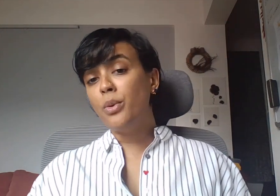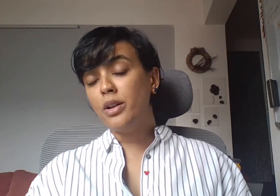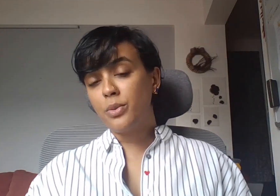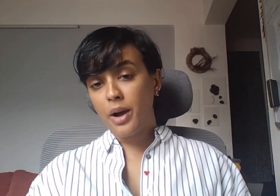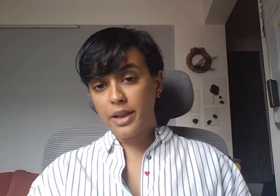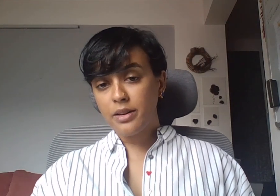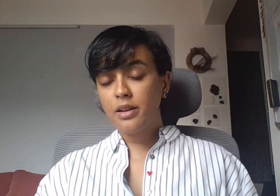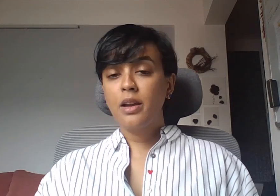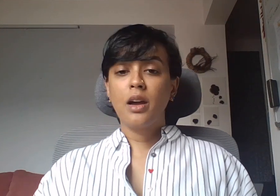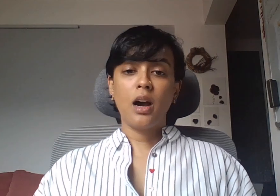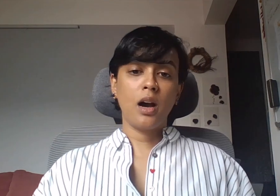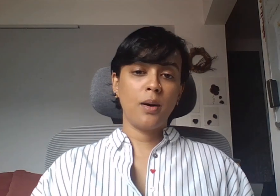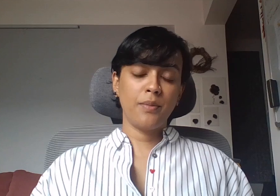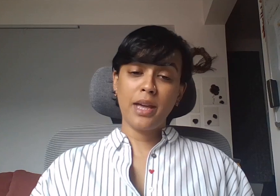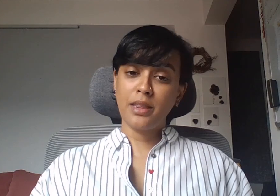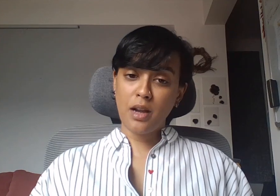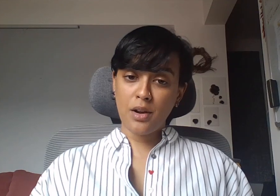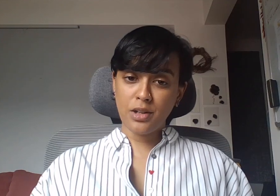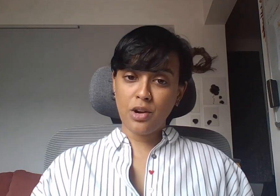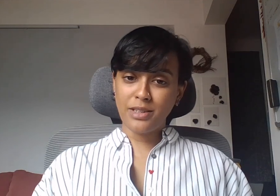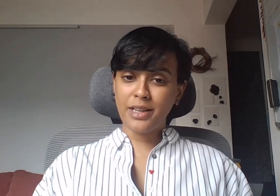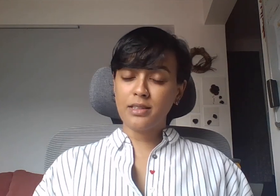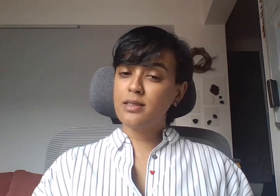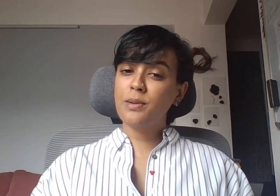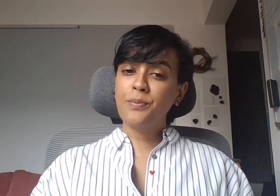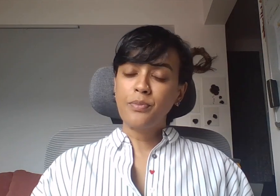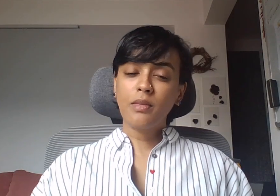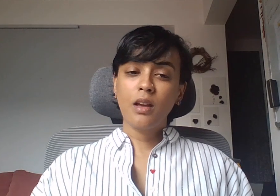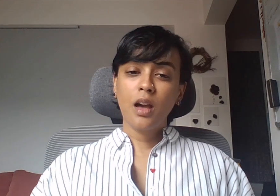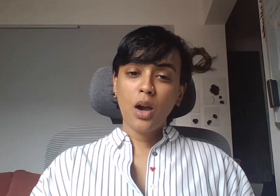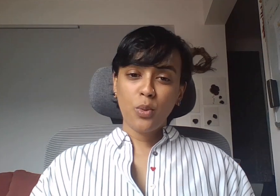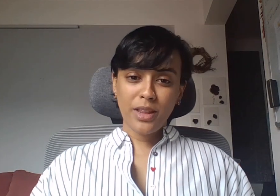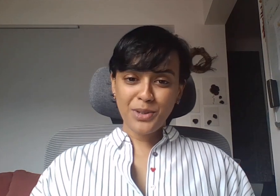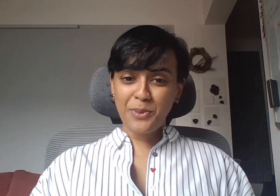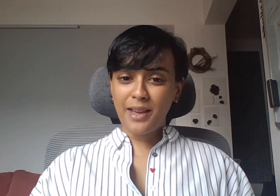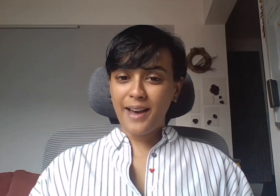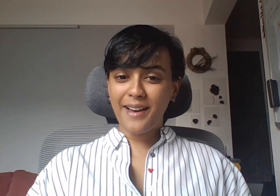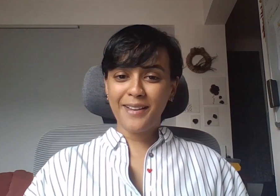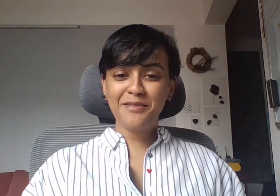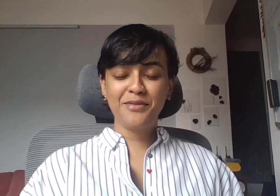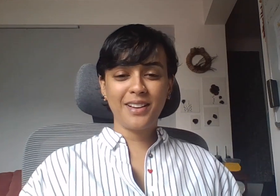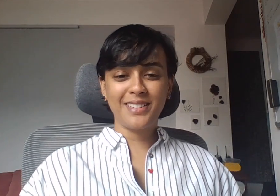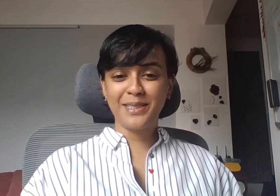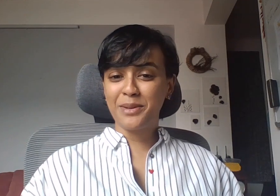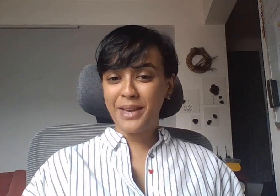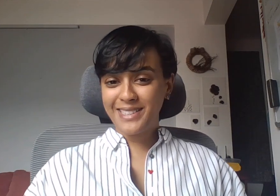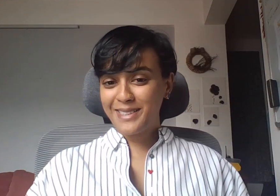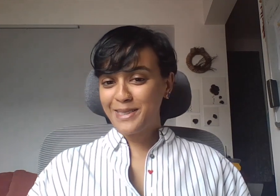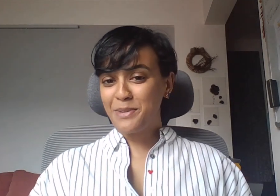worldwide in the current context. With us we have some amazing